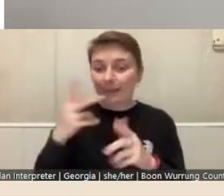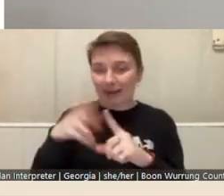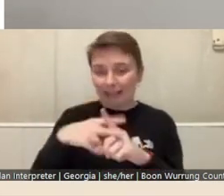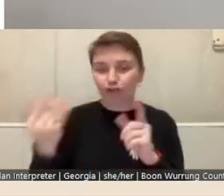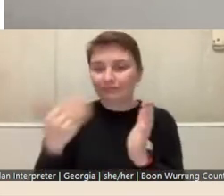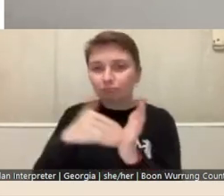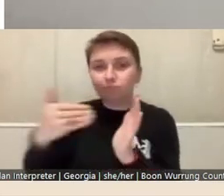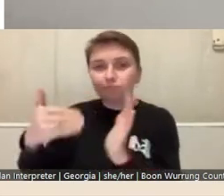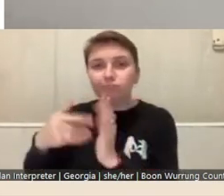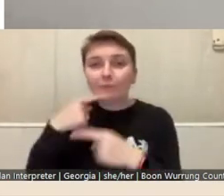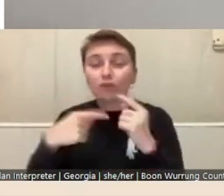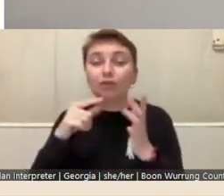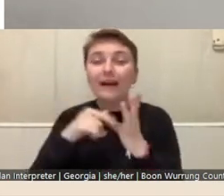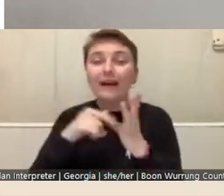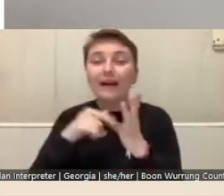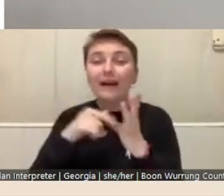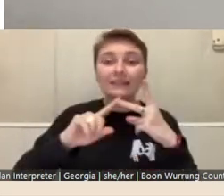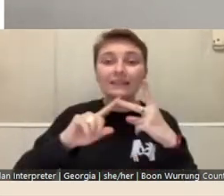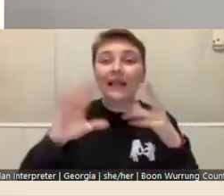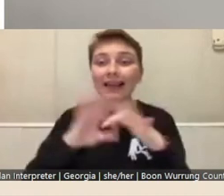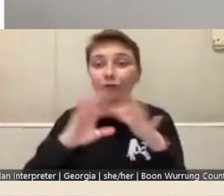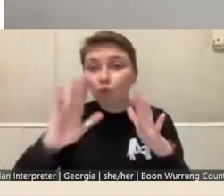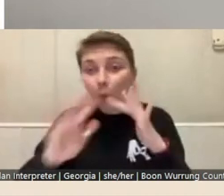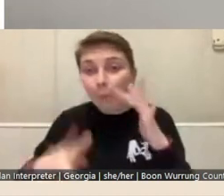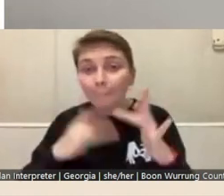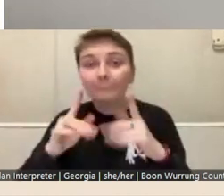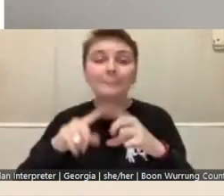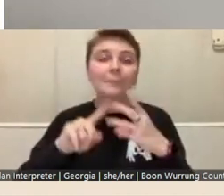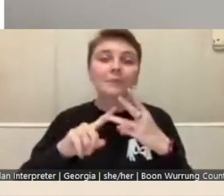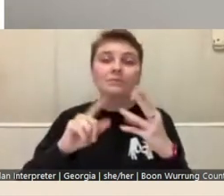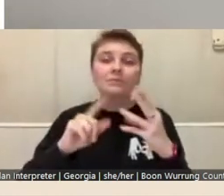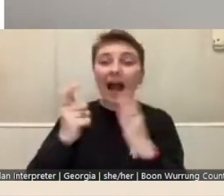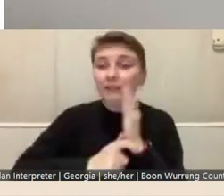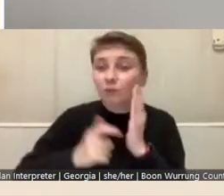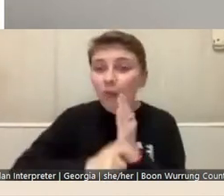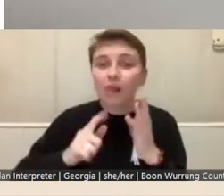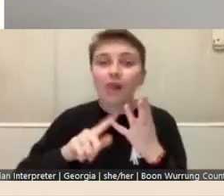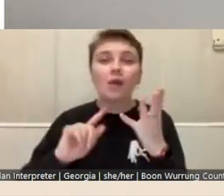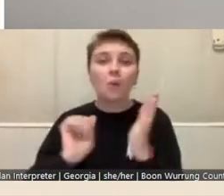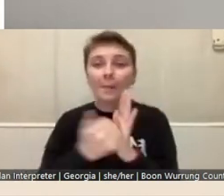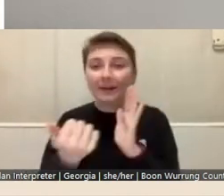if you have one – lists of articles or publications, examples of artworks,